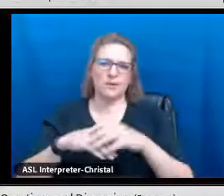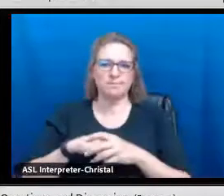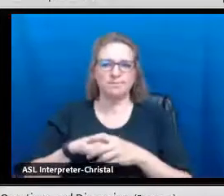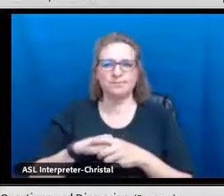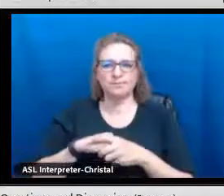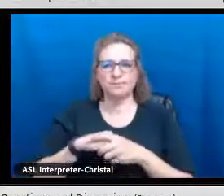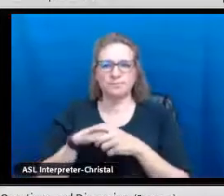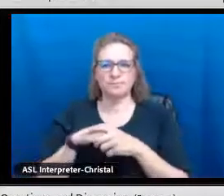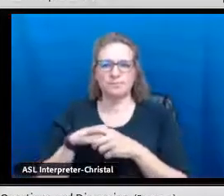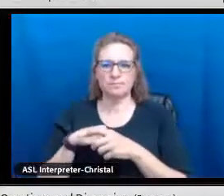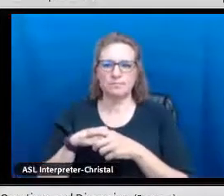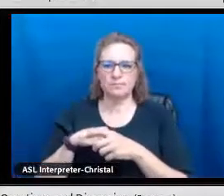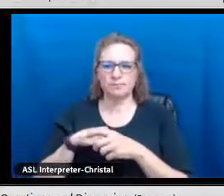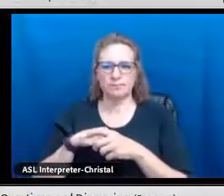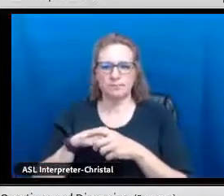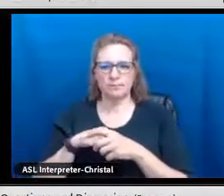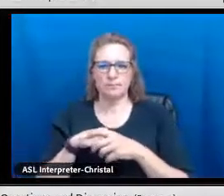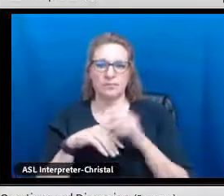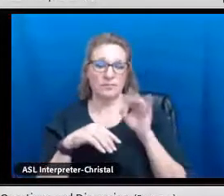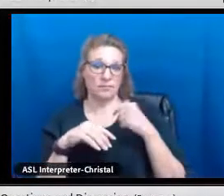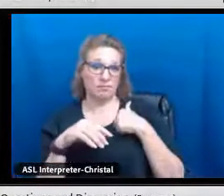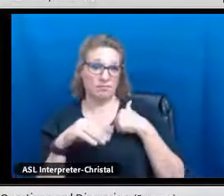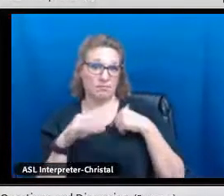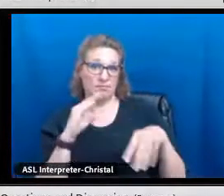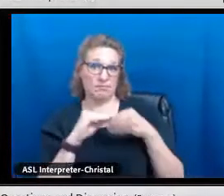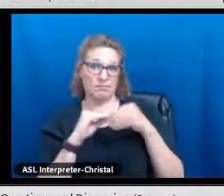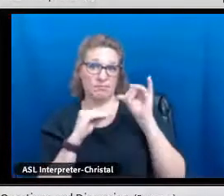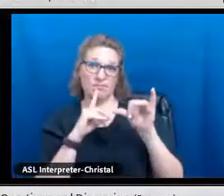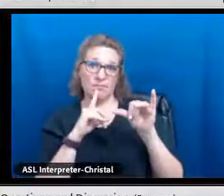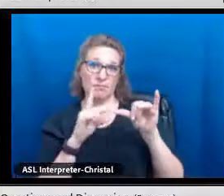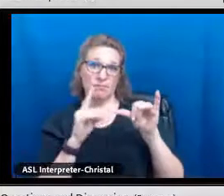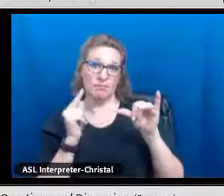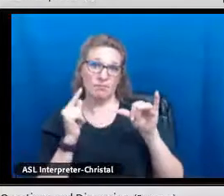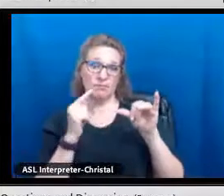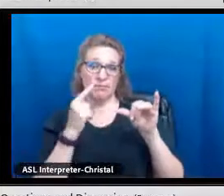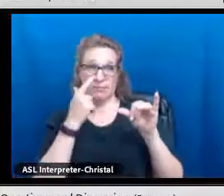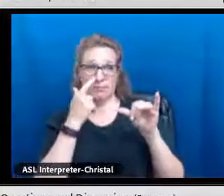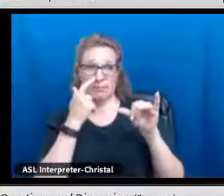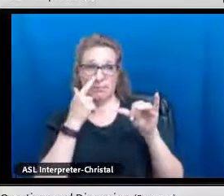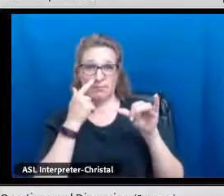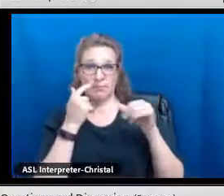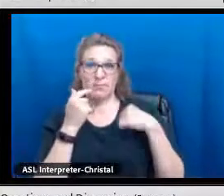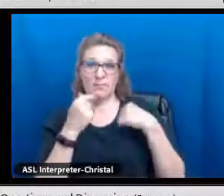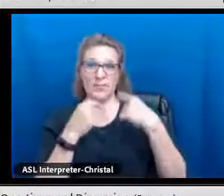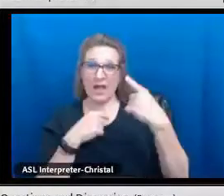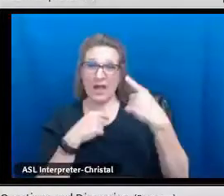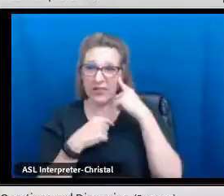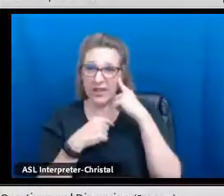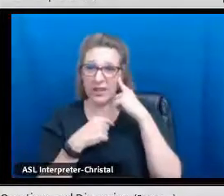to implement but that's what we're doing. Thank you.